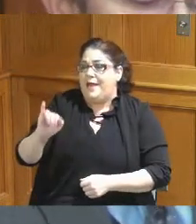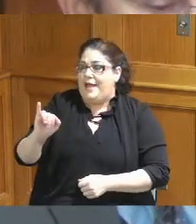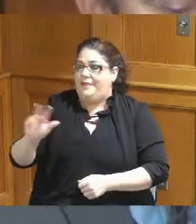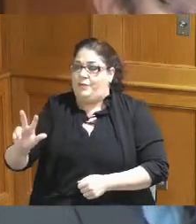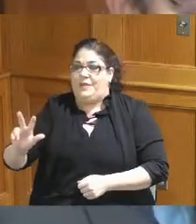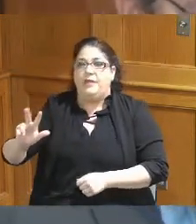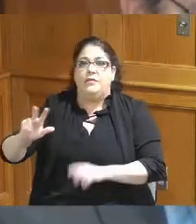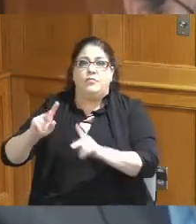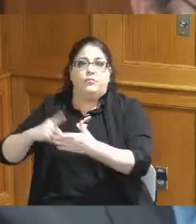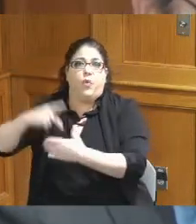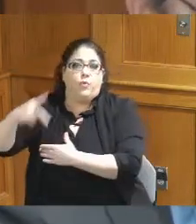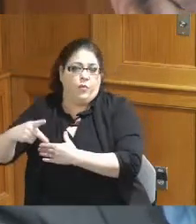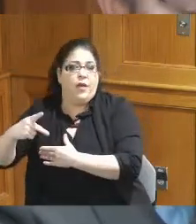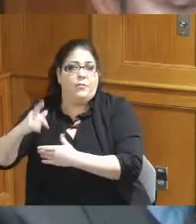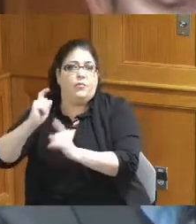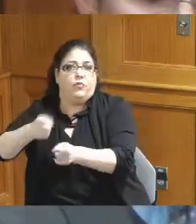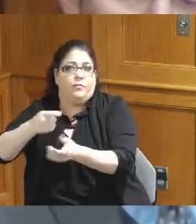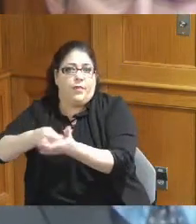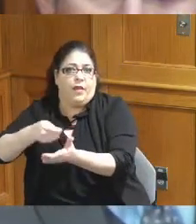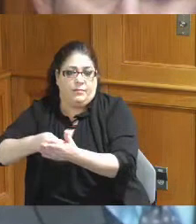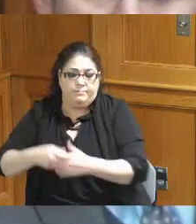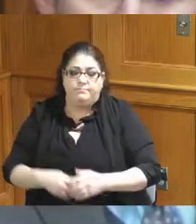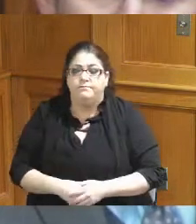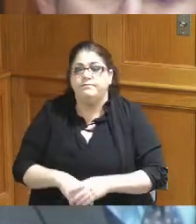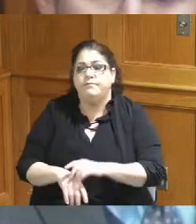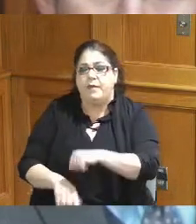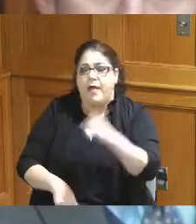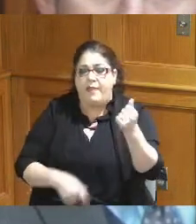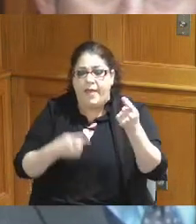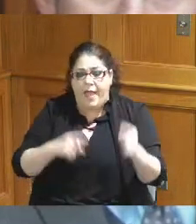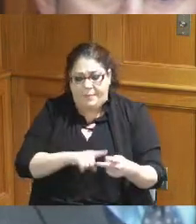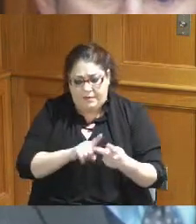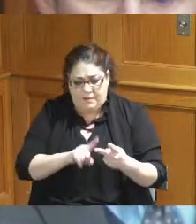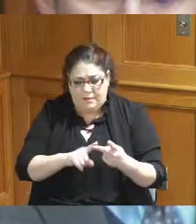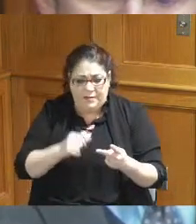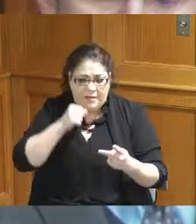the other thing that happened I believe was yesterday or the day before the Governor gave